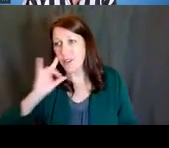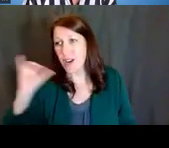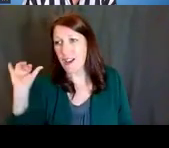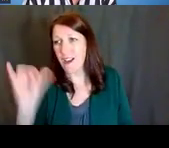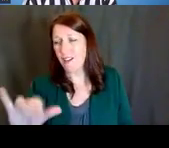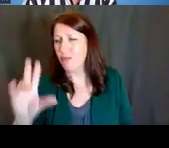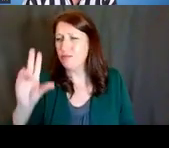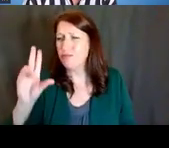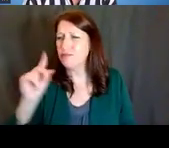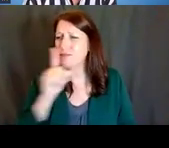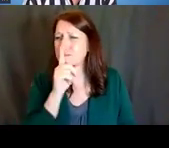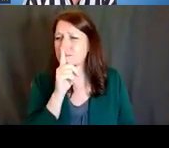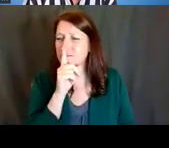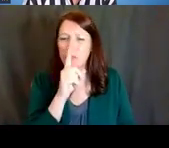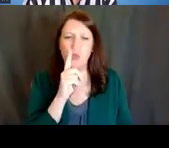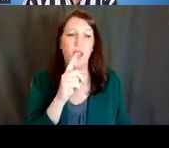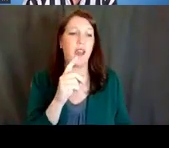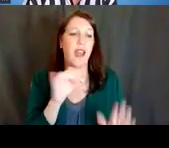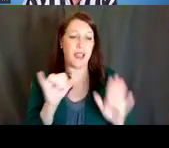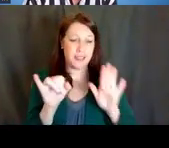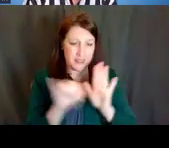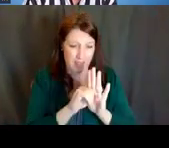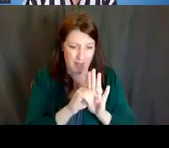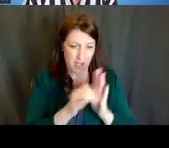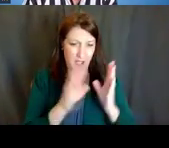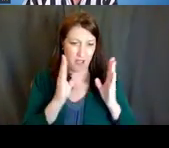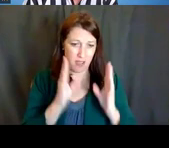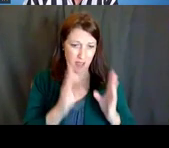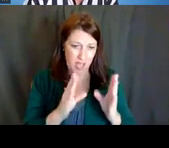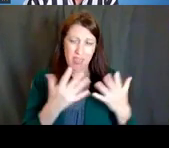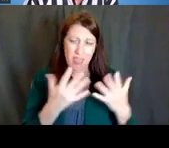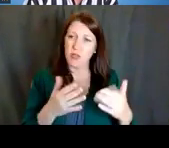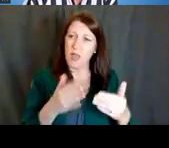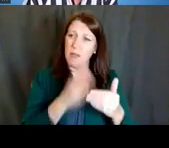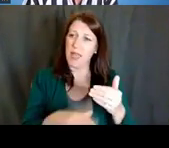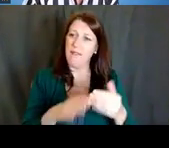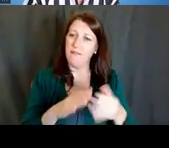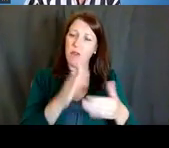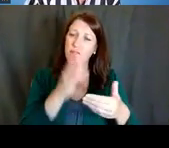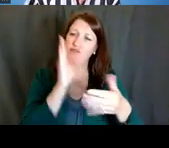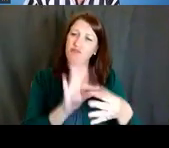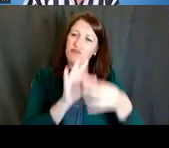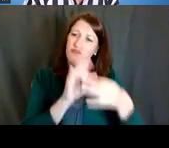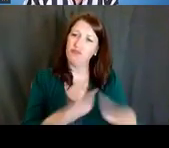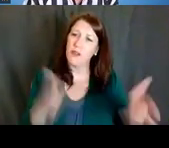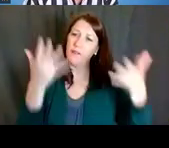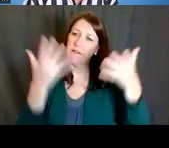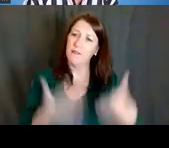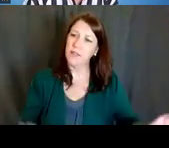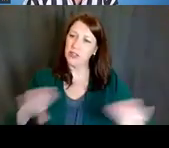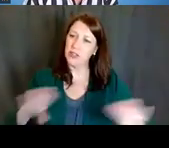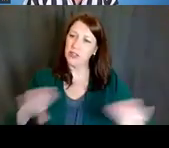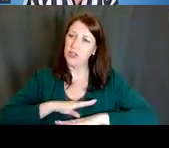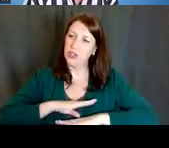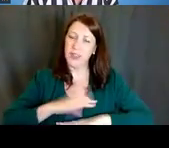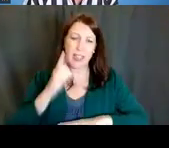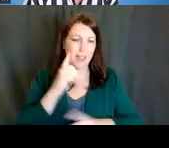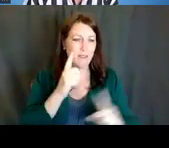that will identify an exit strategy when your goal is reached, or if you feel things are not going as well as they could be.